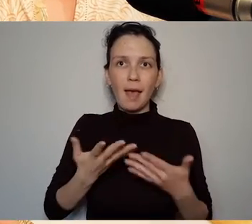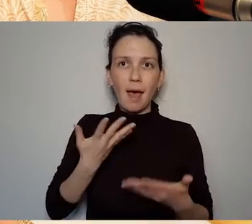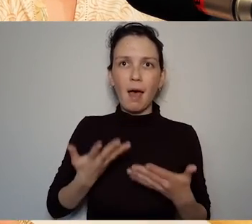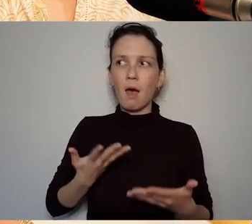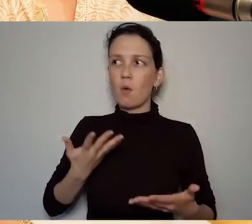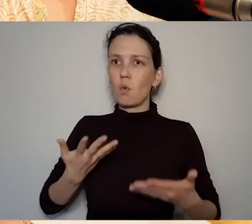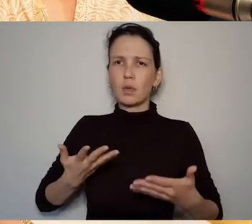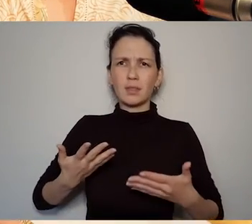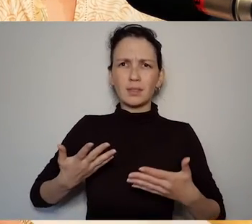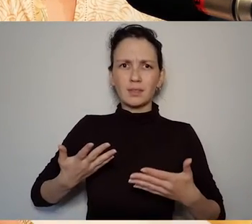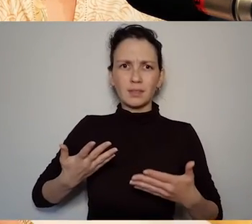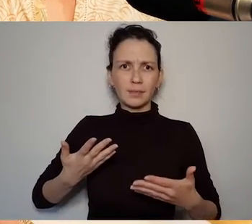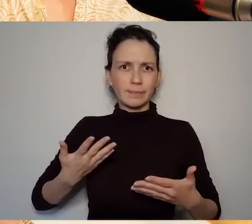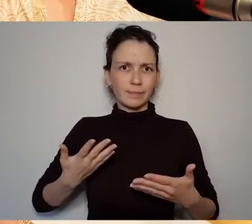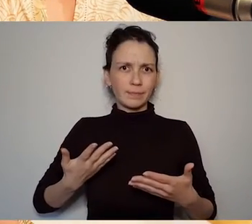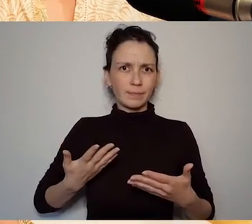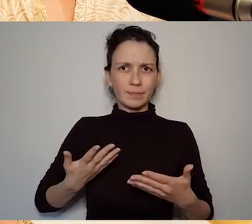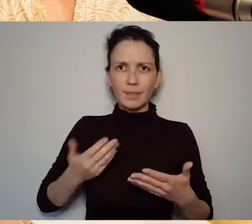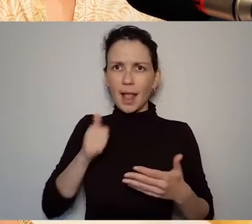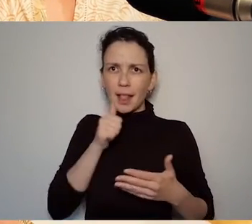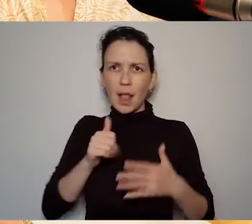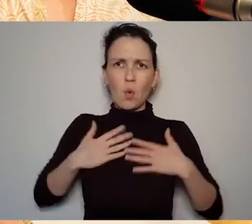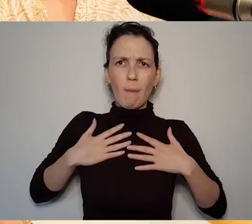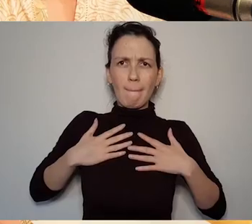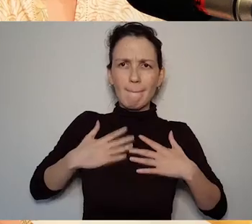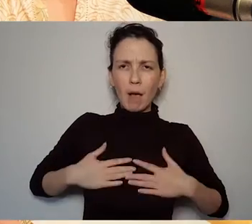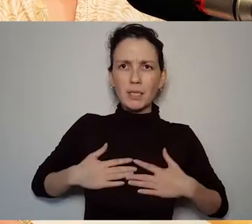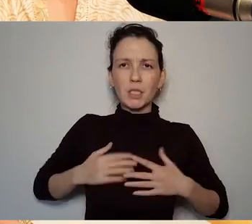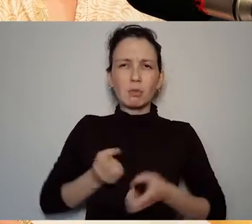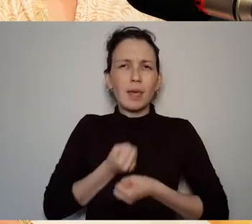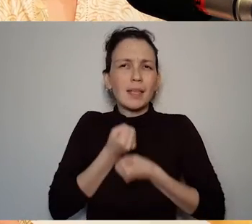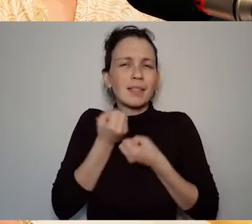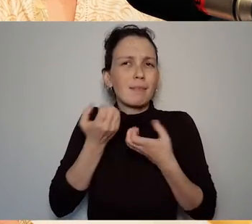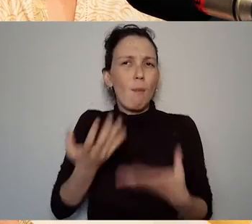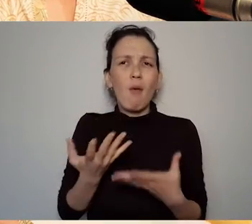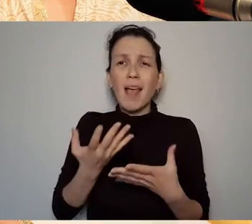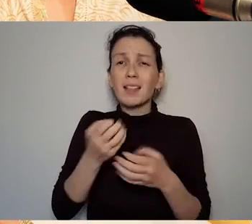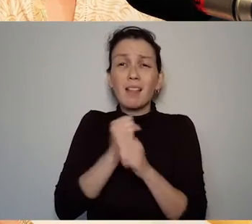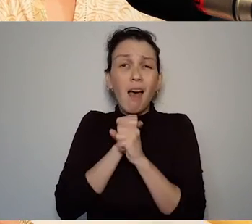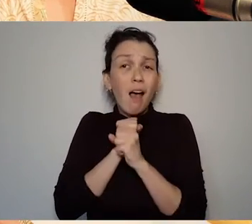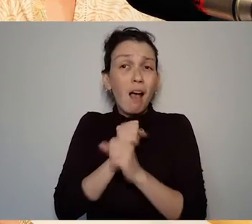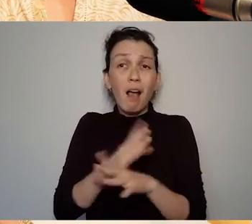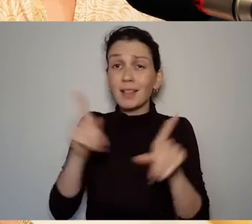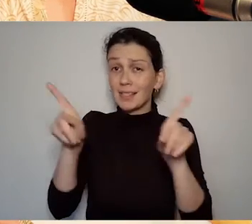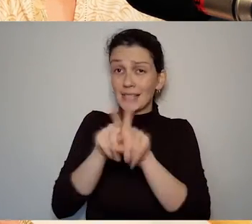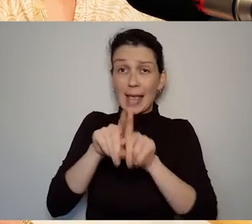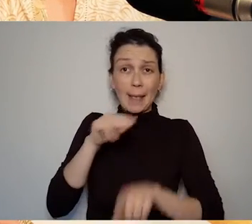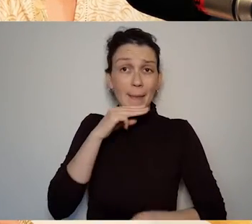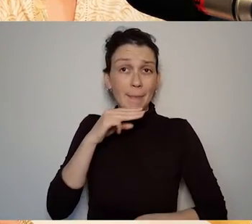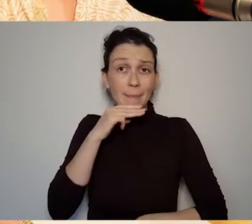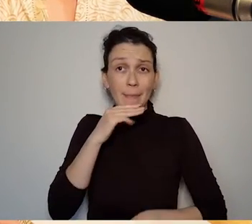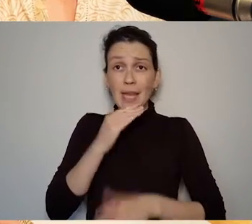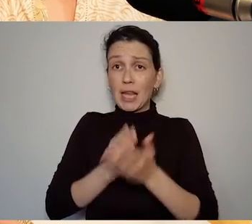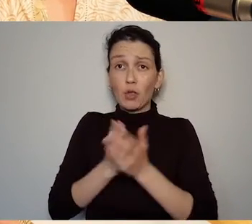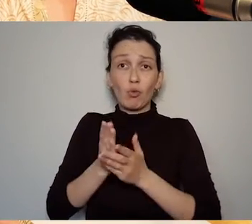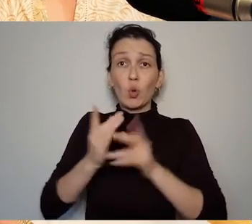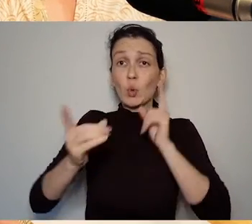the interpersonal dialogue and communication that happens in these moments of silences, which are so